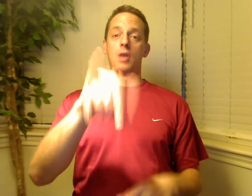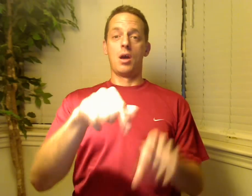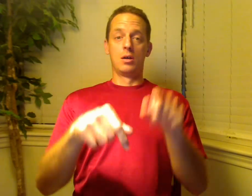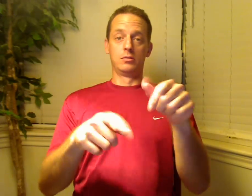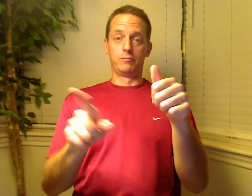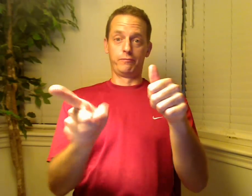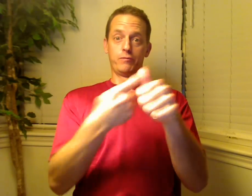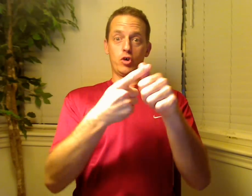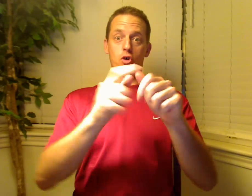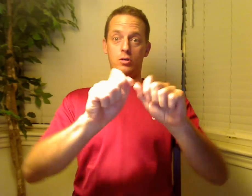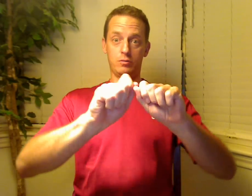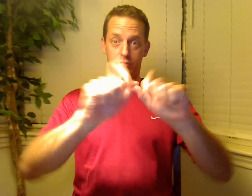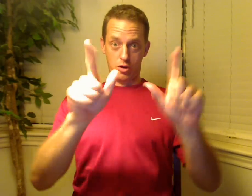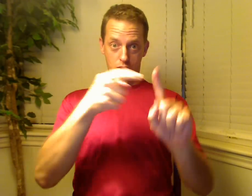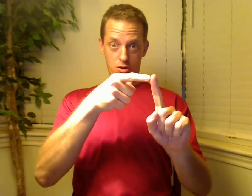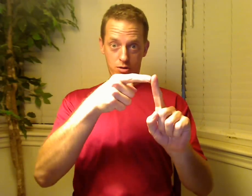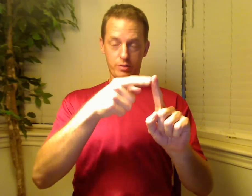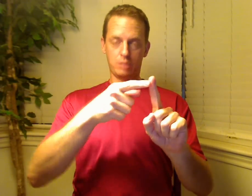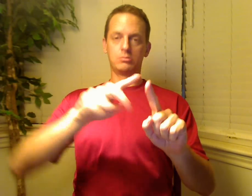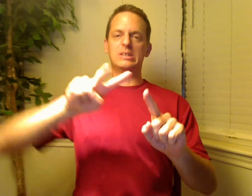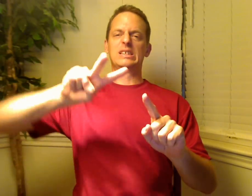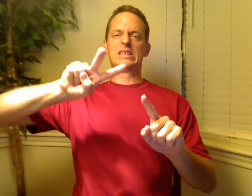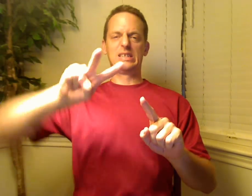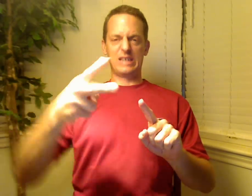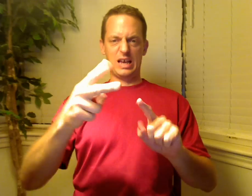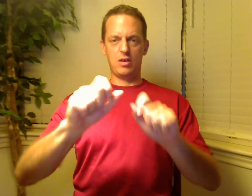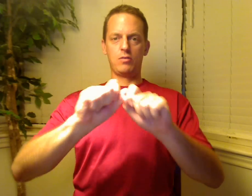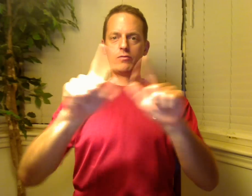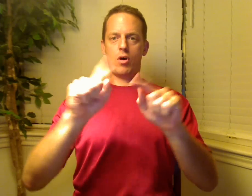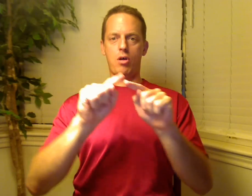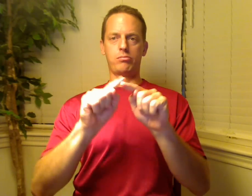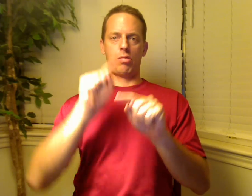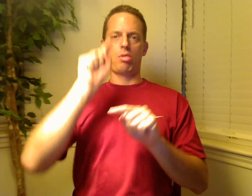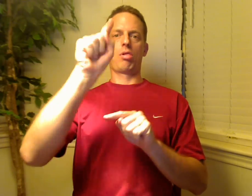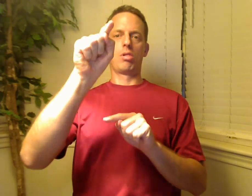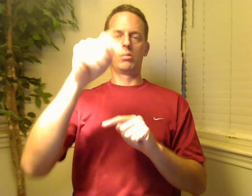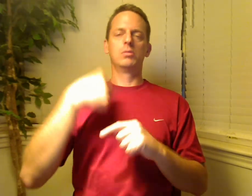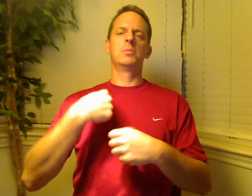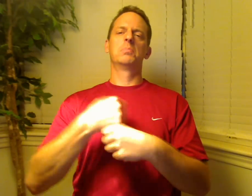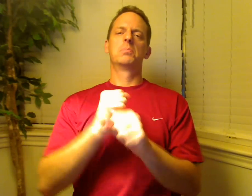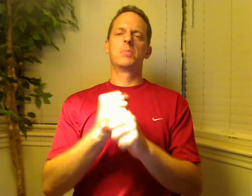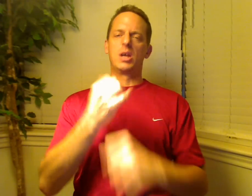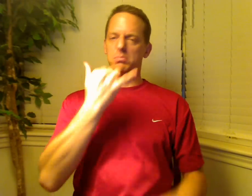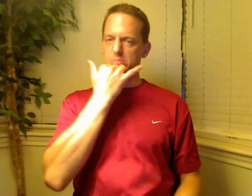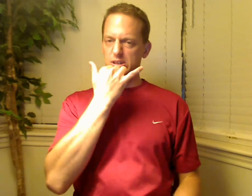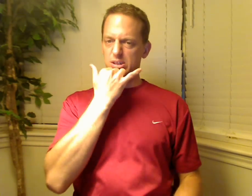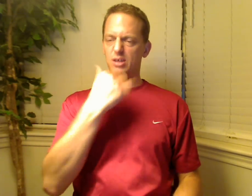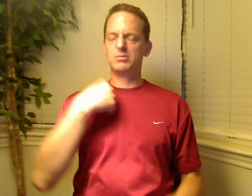This clip was original, however, I had to make another vlog to clarify my mistake.